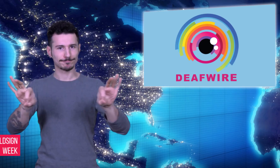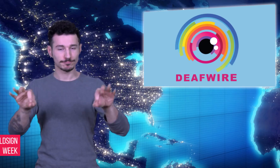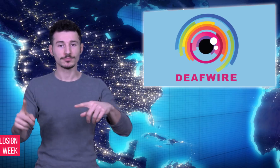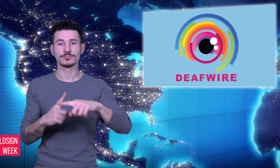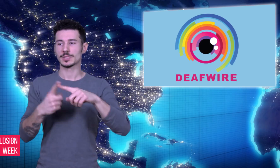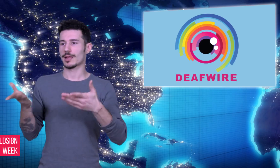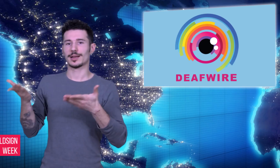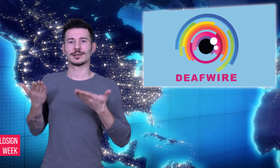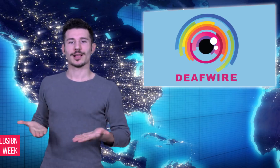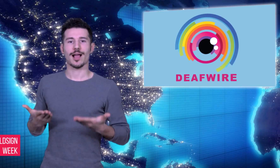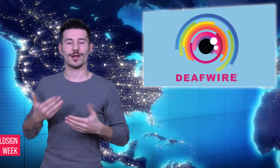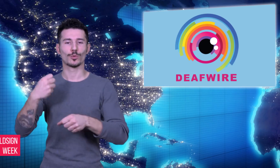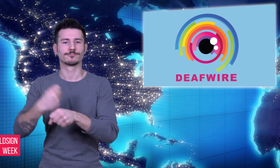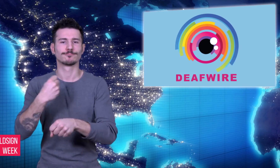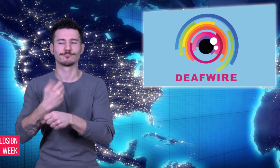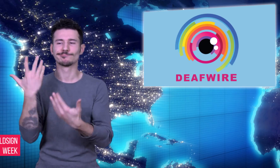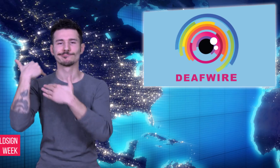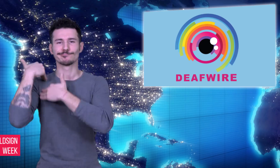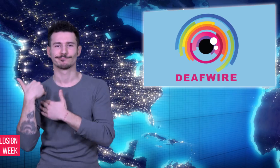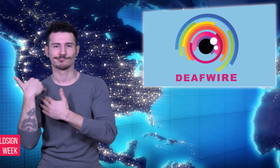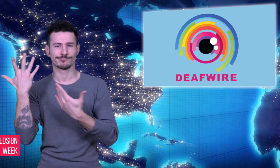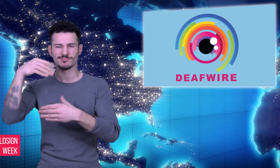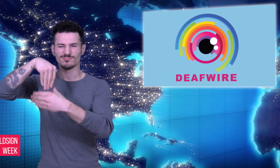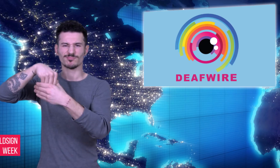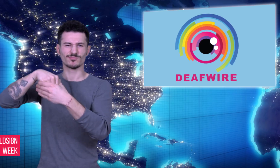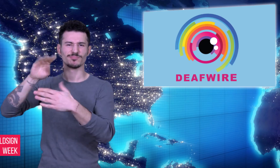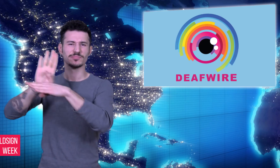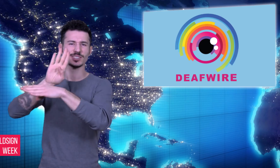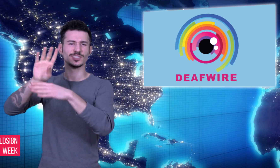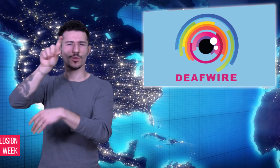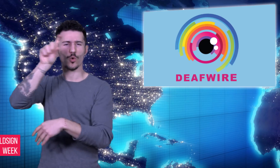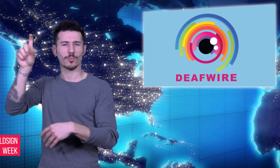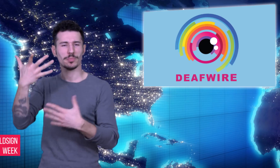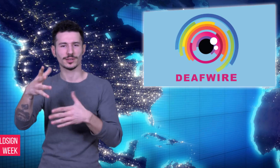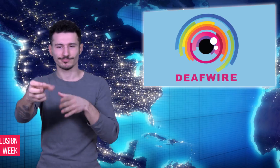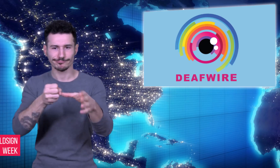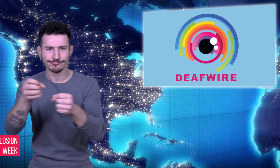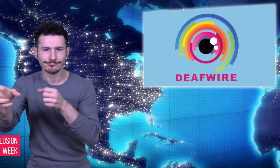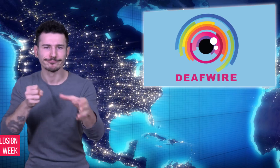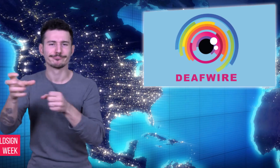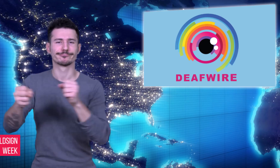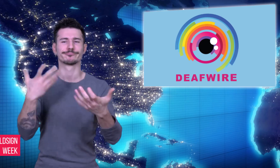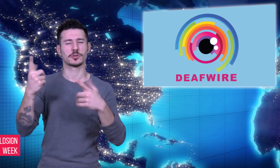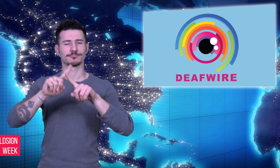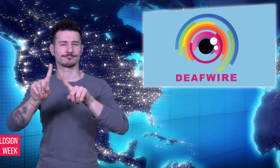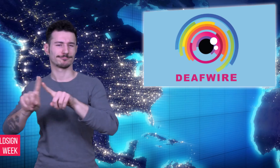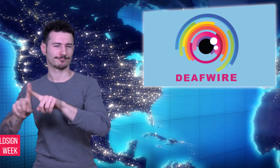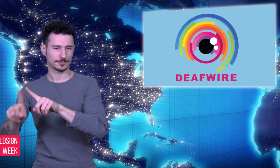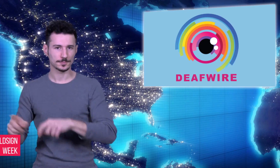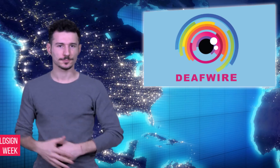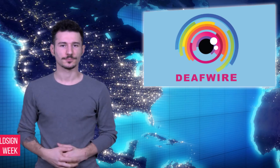now works in human resources. The couple have agreed to continue